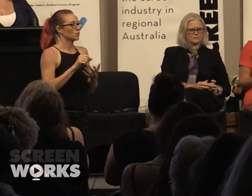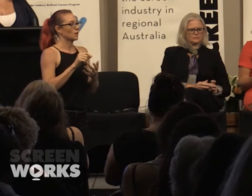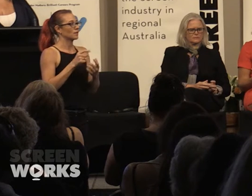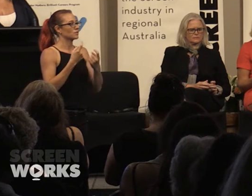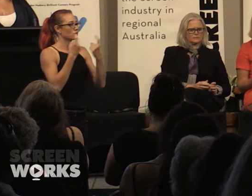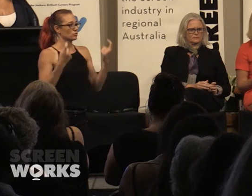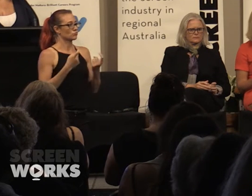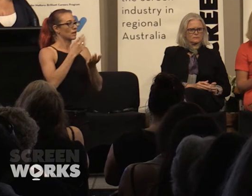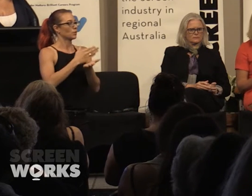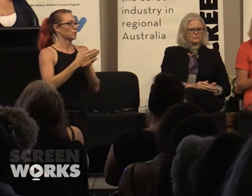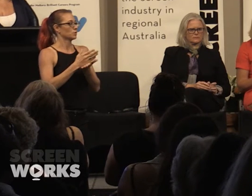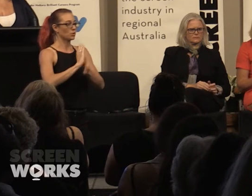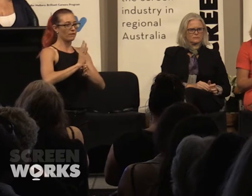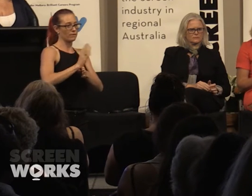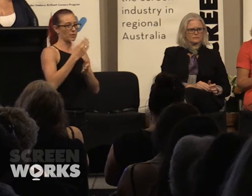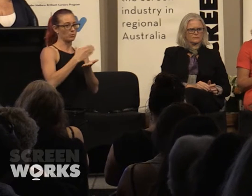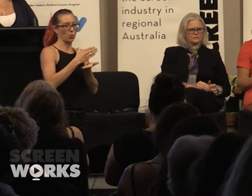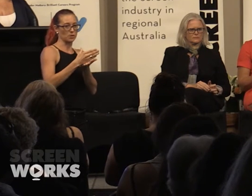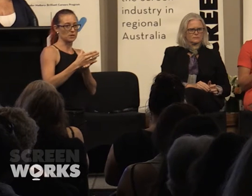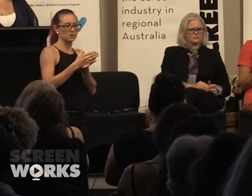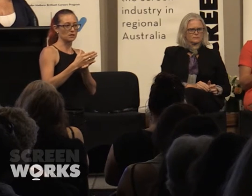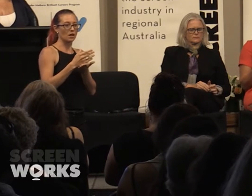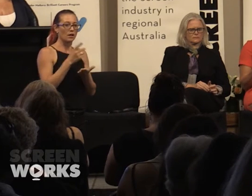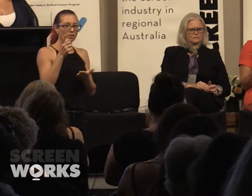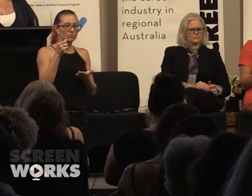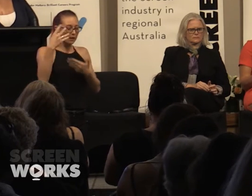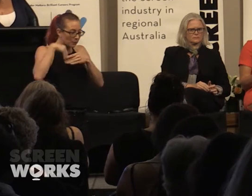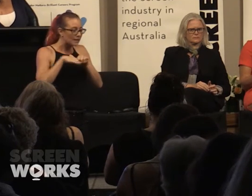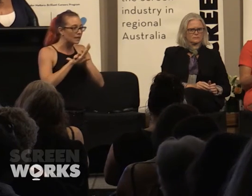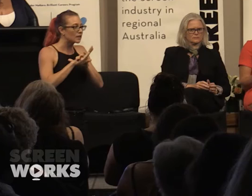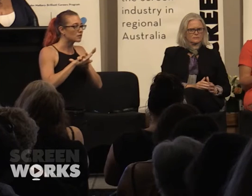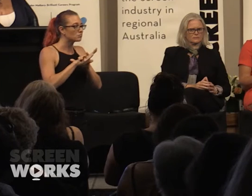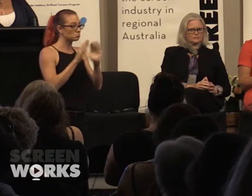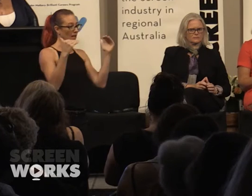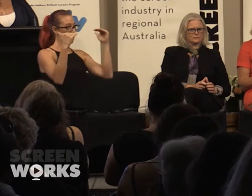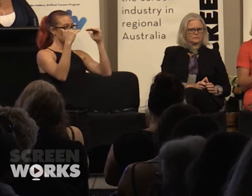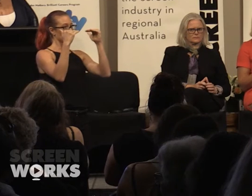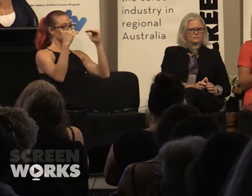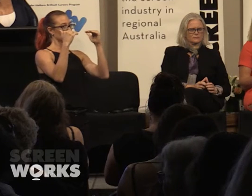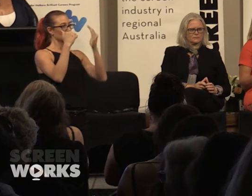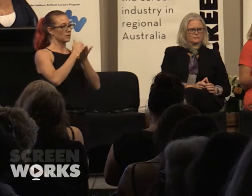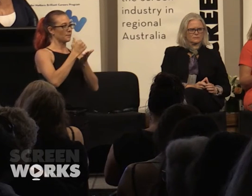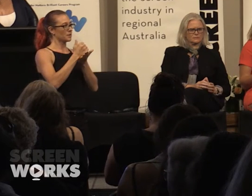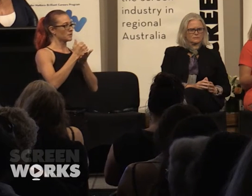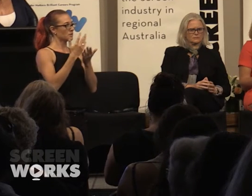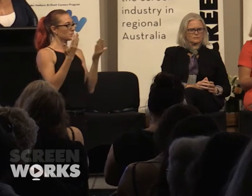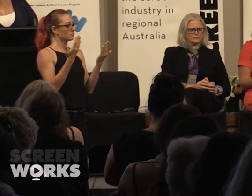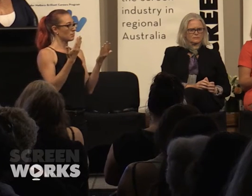or film courses. And they're going in pretty equal but things are changing as